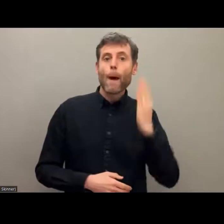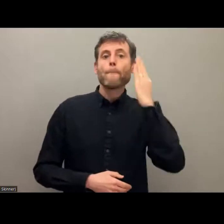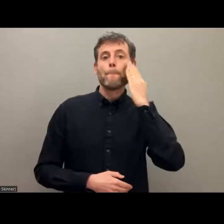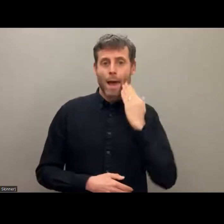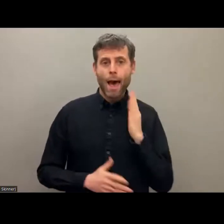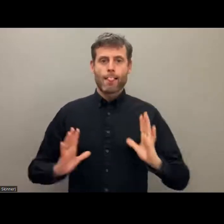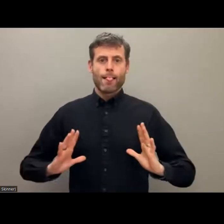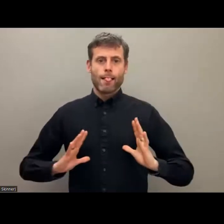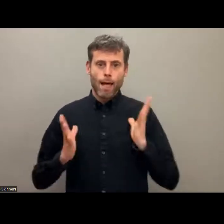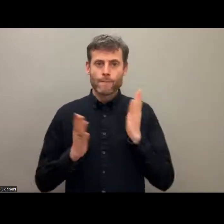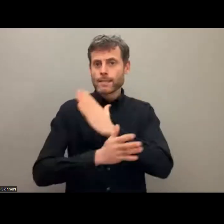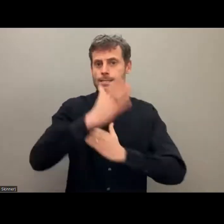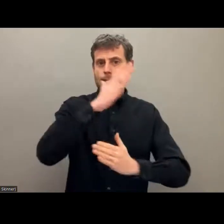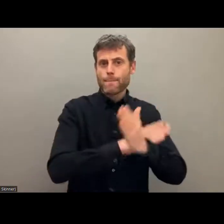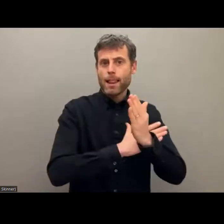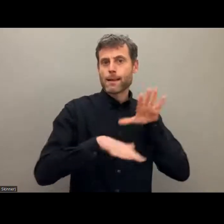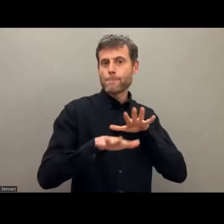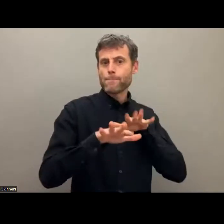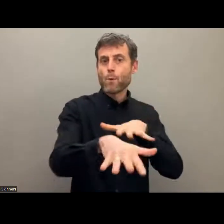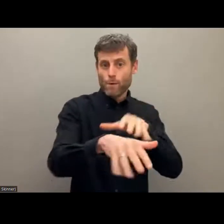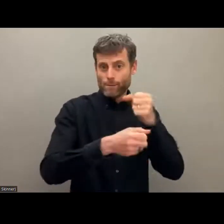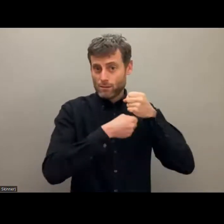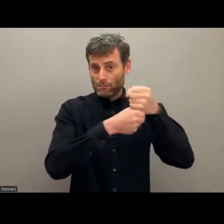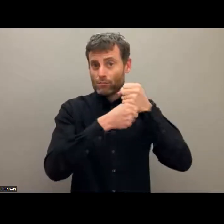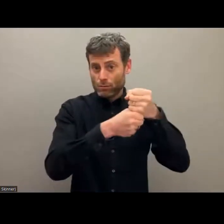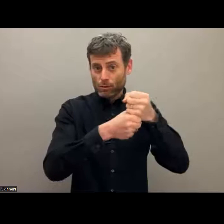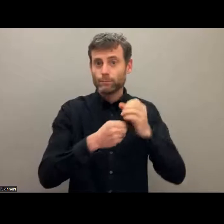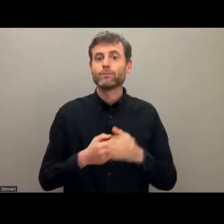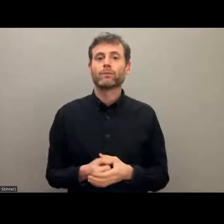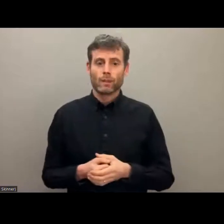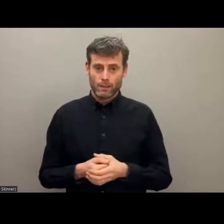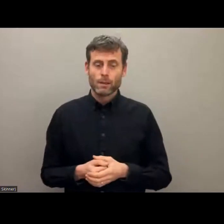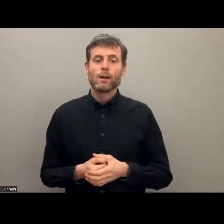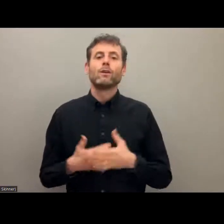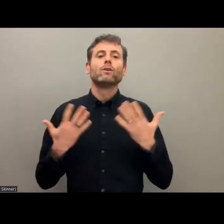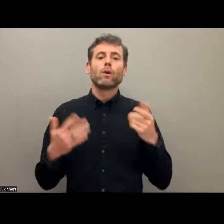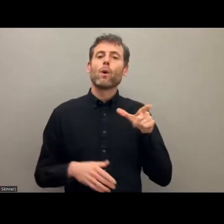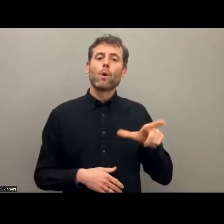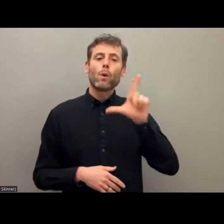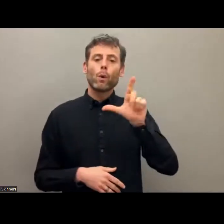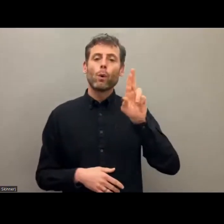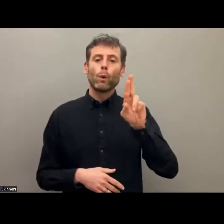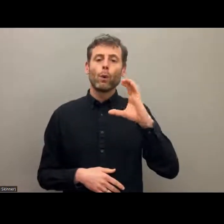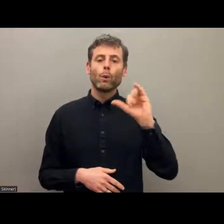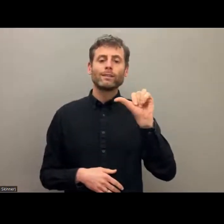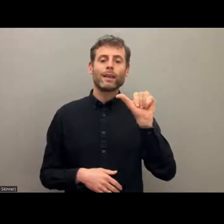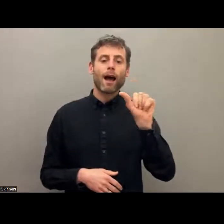also the president of Vidas Negras com Deficiência Importam. And today Luciana will be speaking about